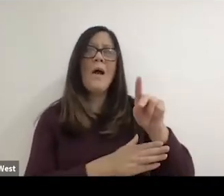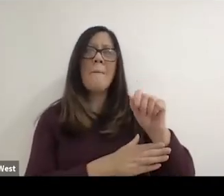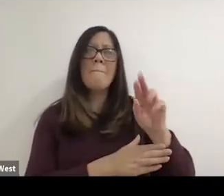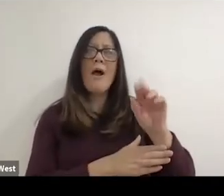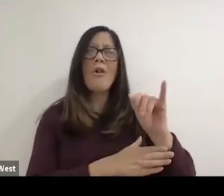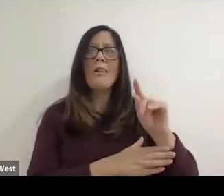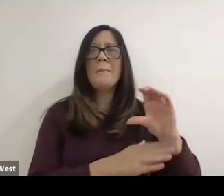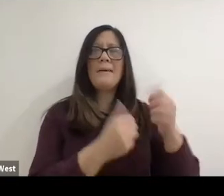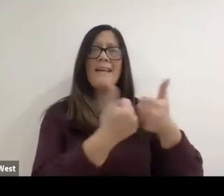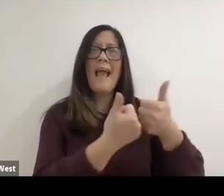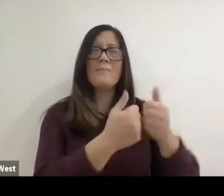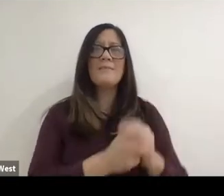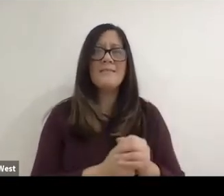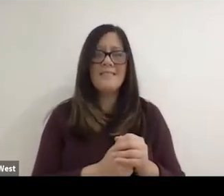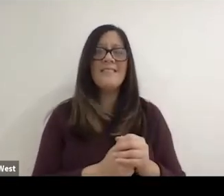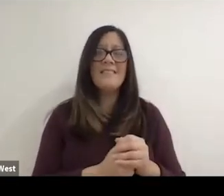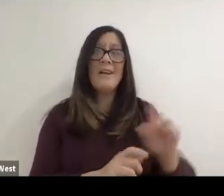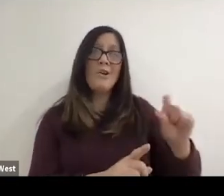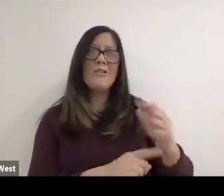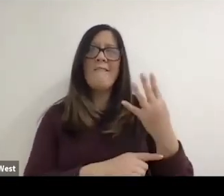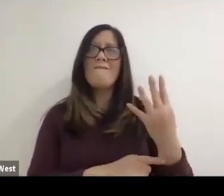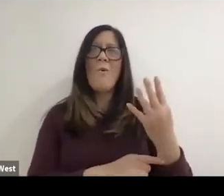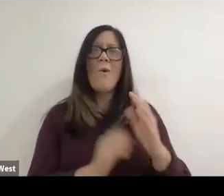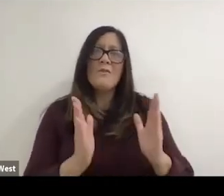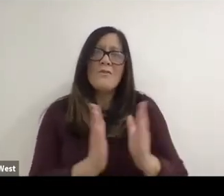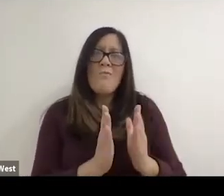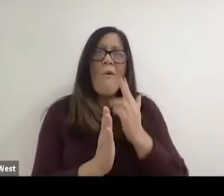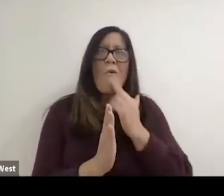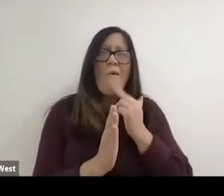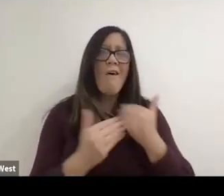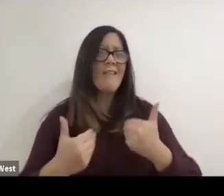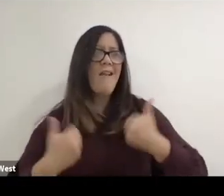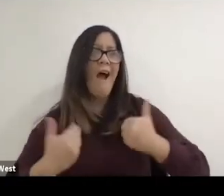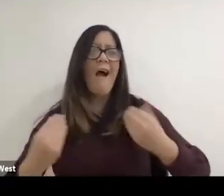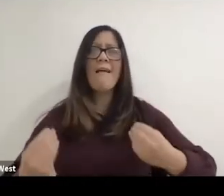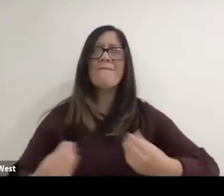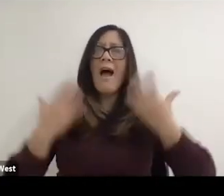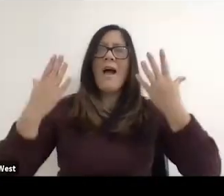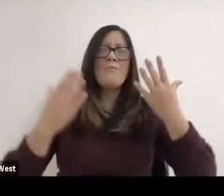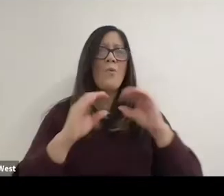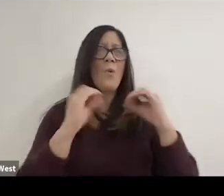small young vibrant organization that absolutely made the most of those rights,